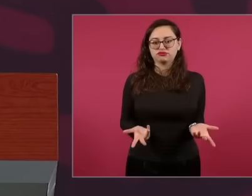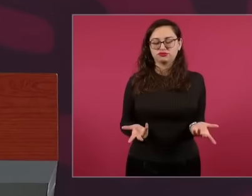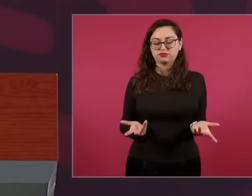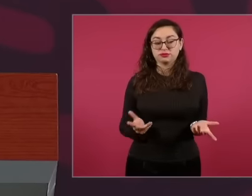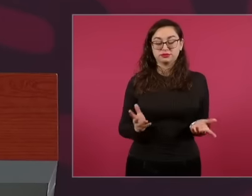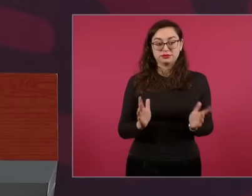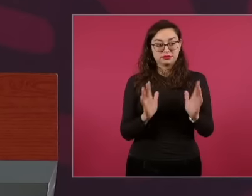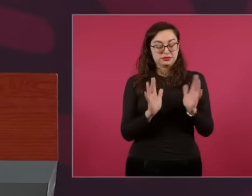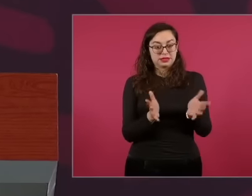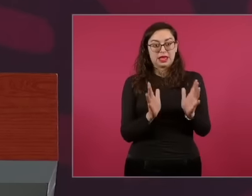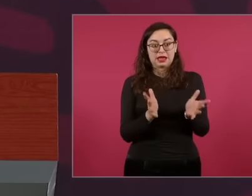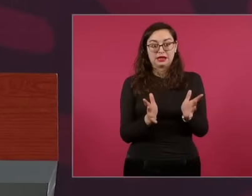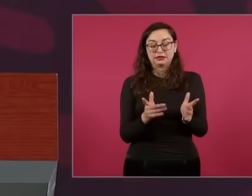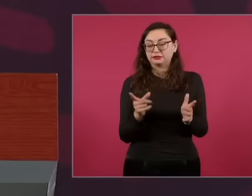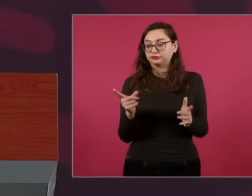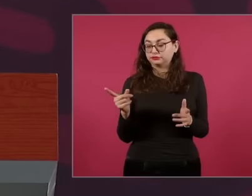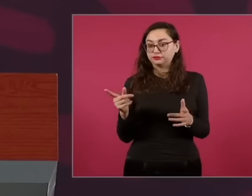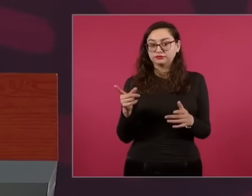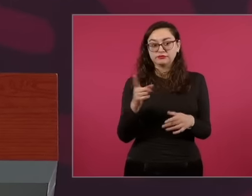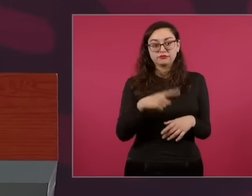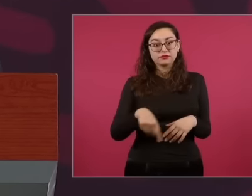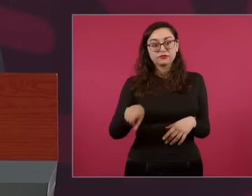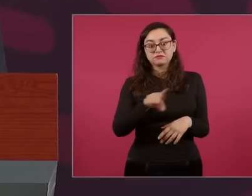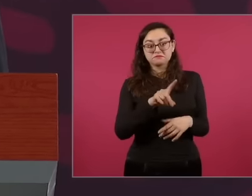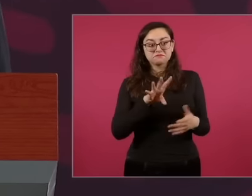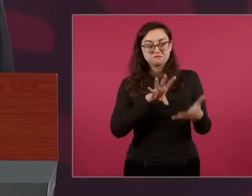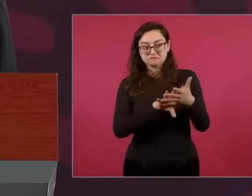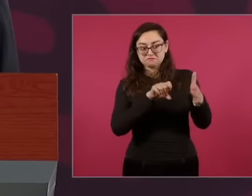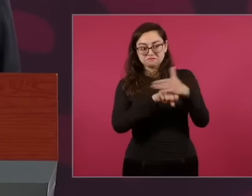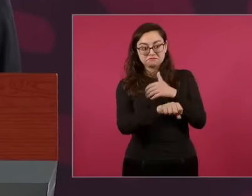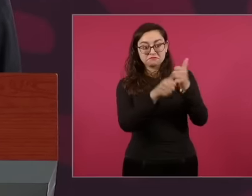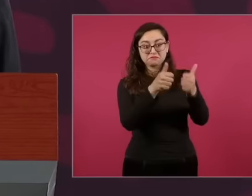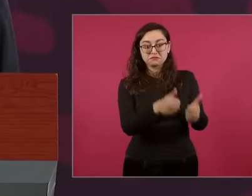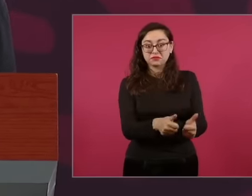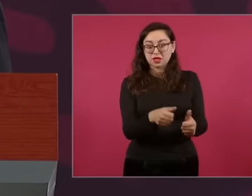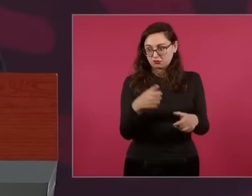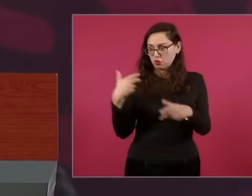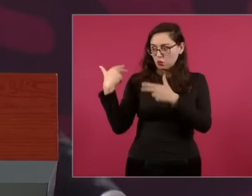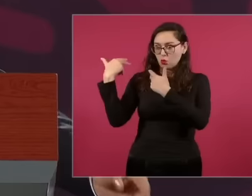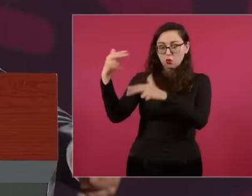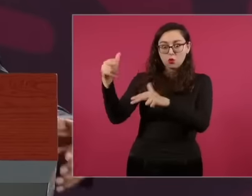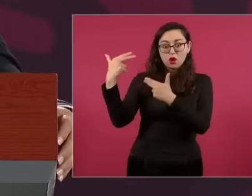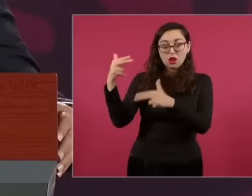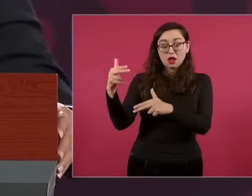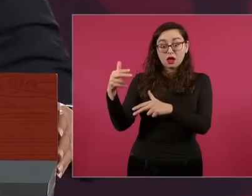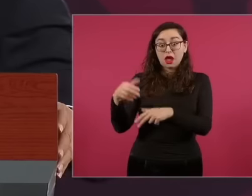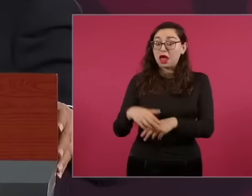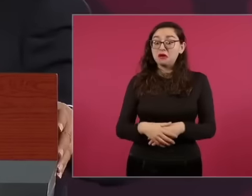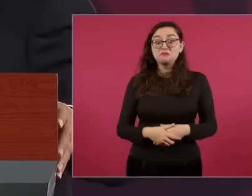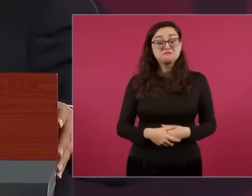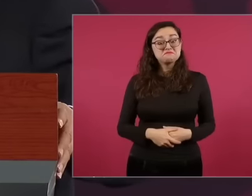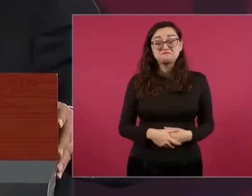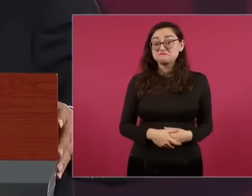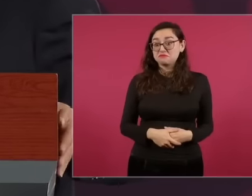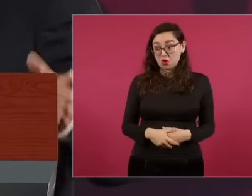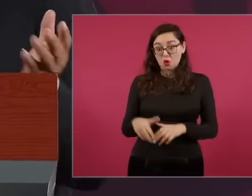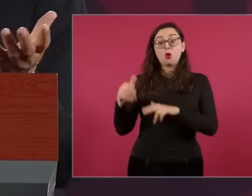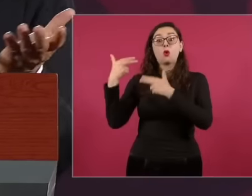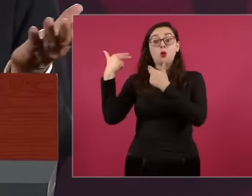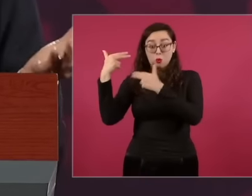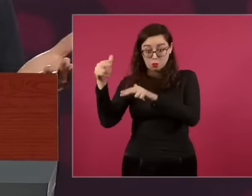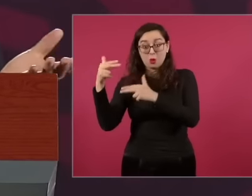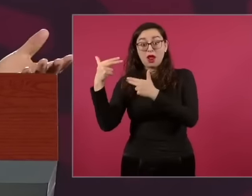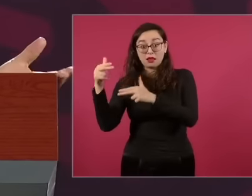or criminals from organized crime. white collar well not here we have just seen how a